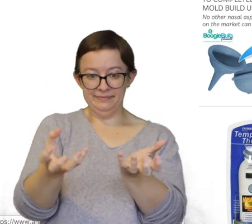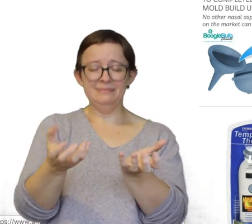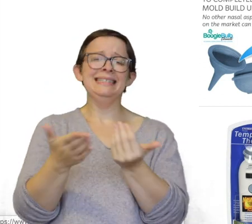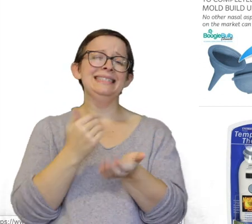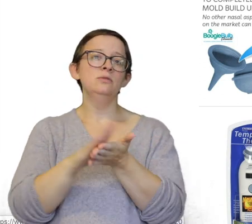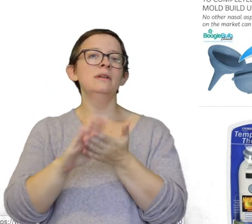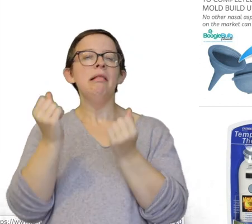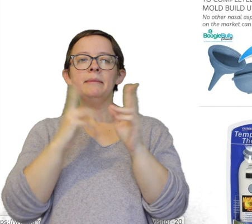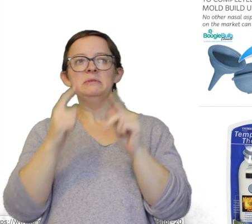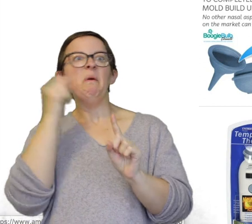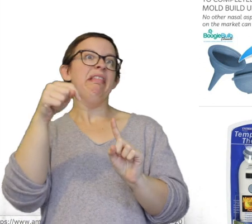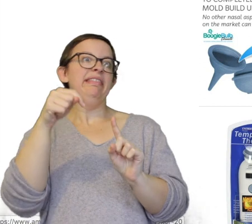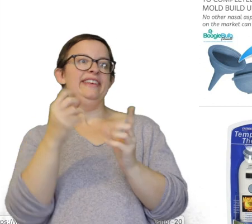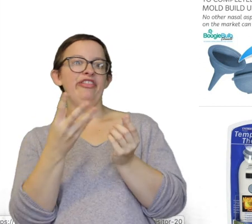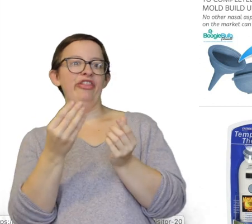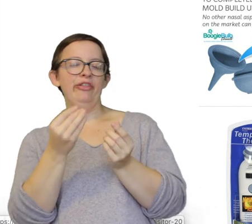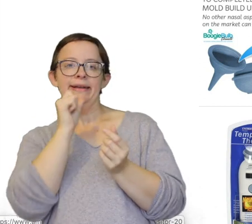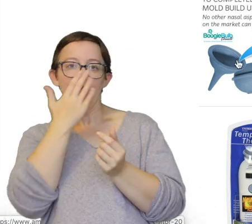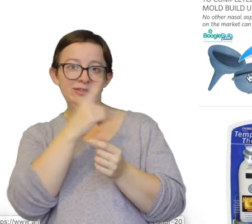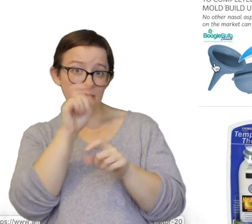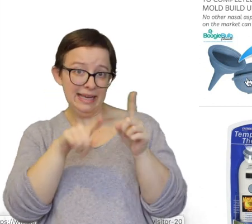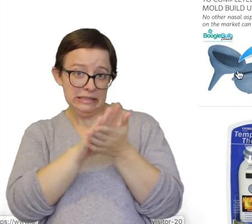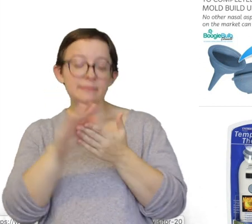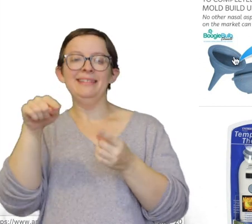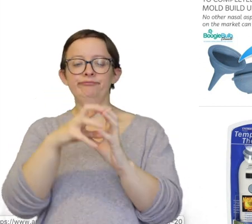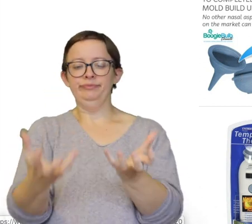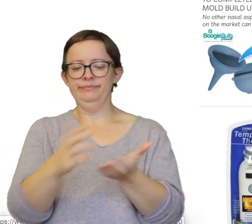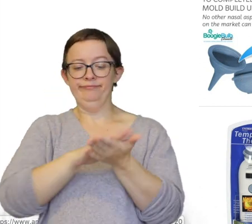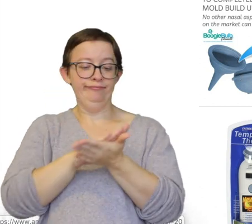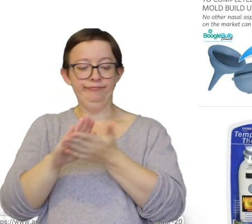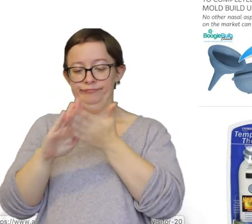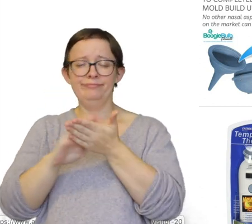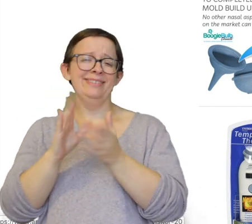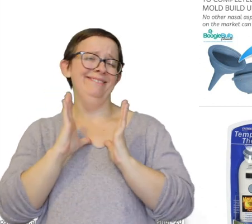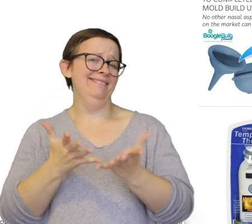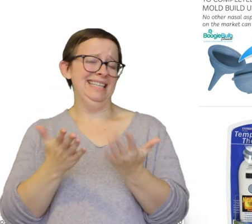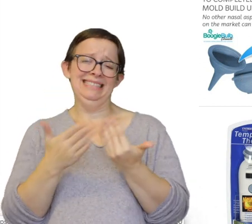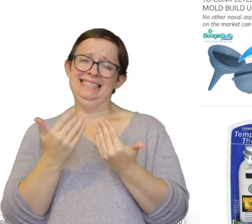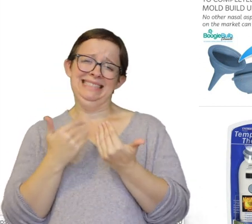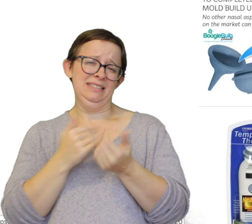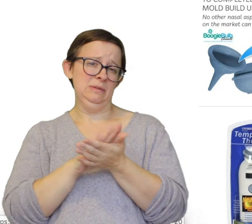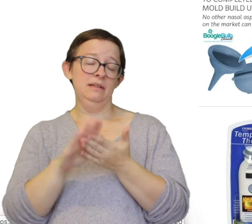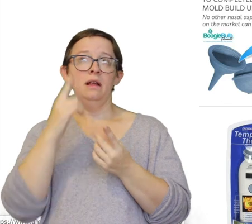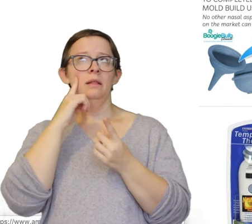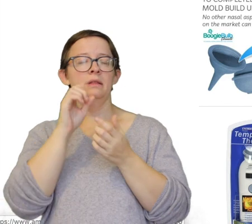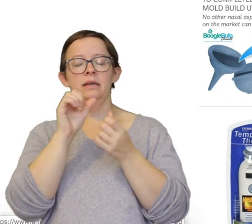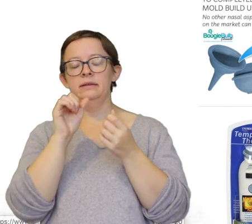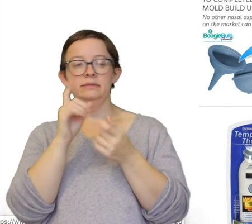A lot of people say these type aren't good because you can't clean them. Well this one comes apart. We can clean it just fine. I think it works amazing.